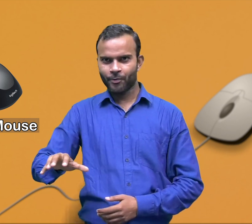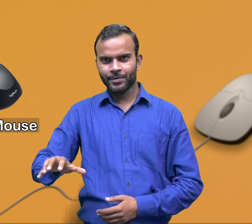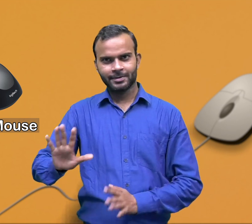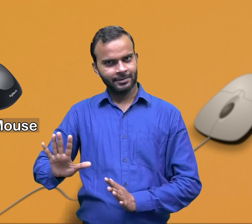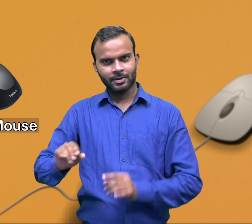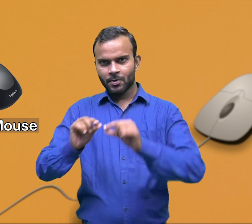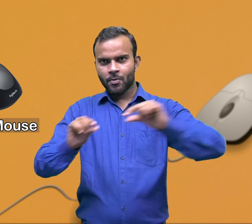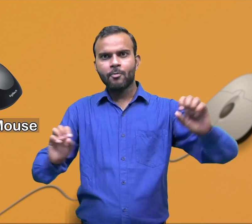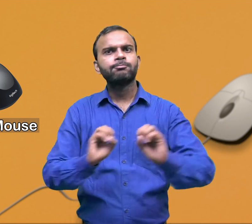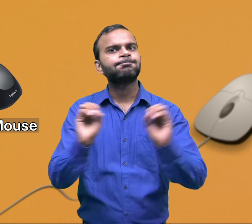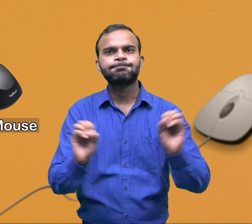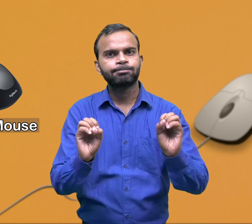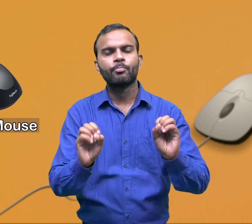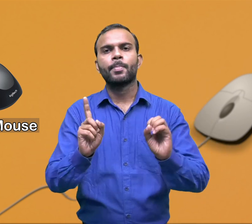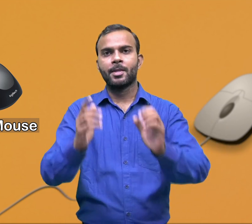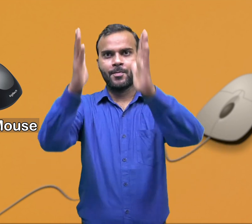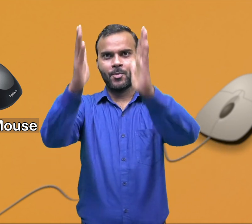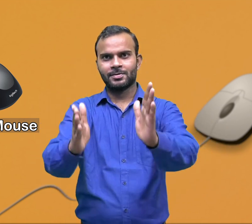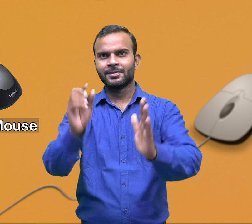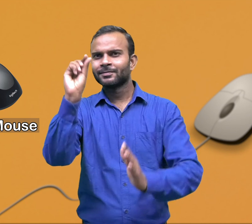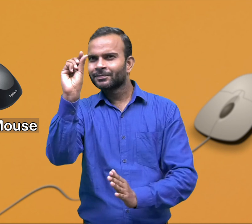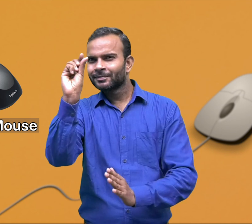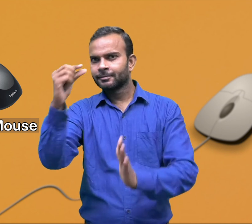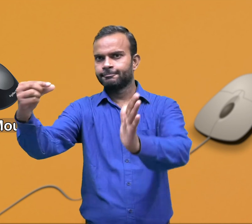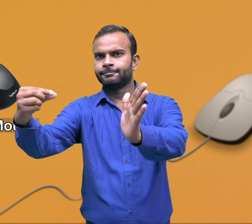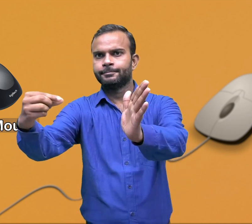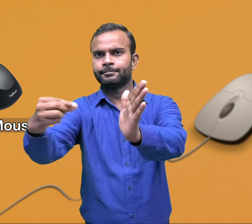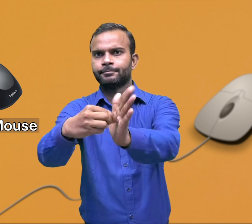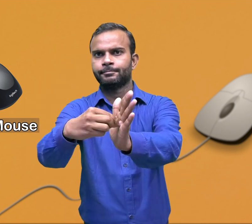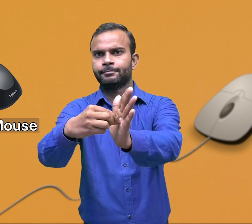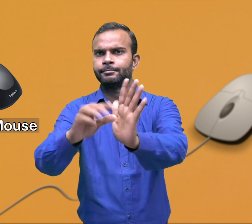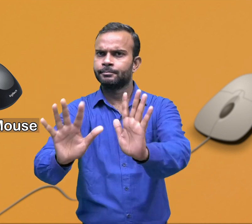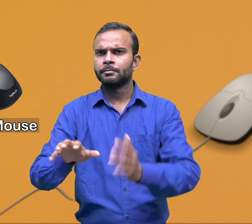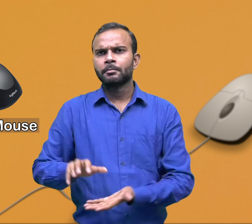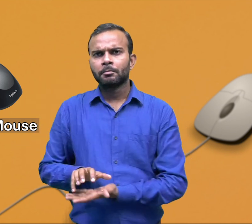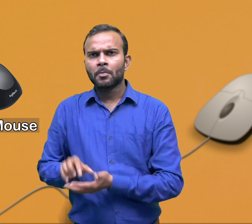It is wireless. A cordless mouse has a small receiver that communicates with the mouse.